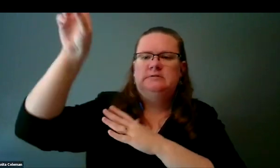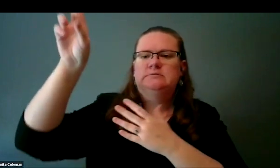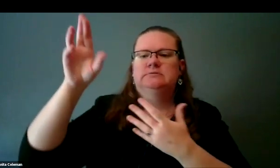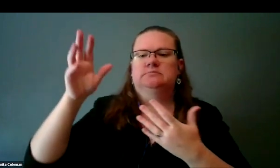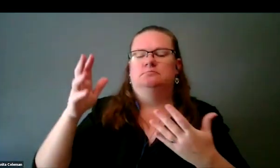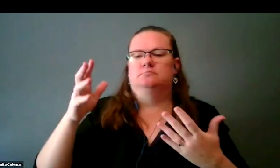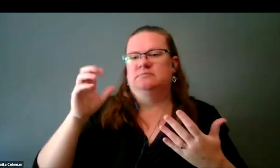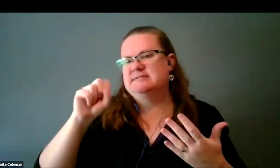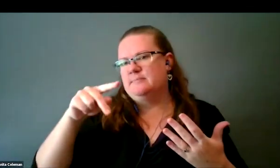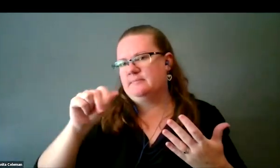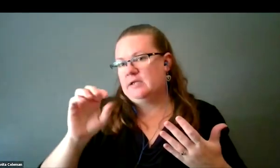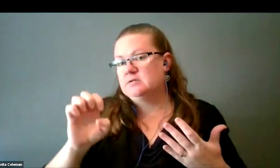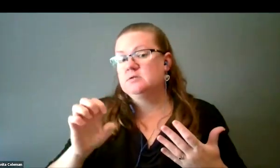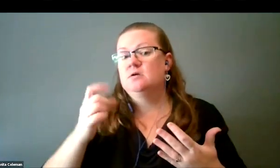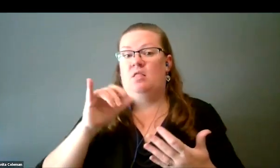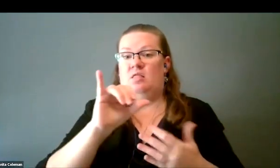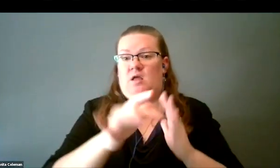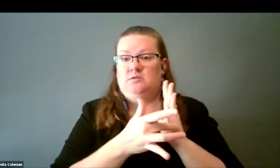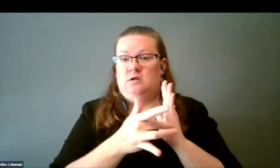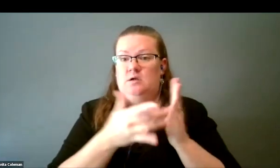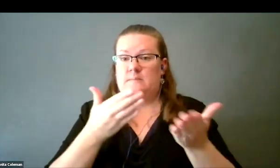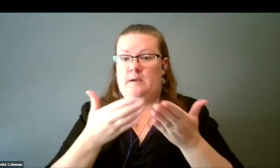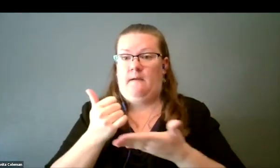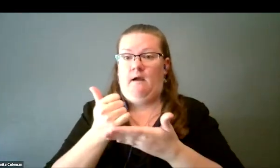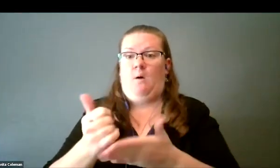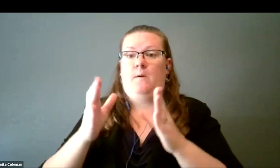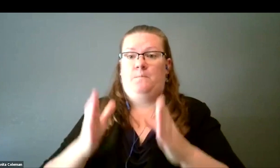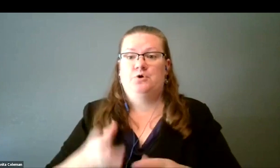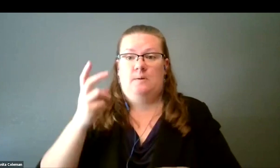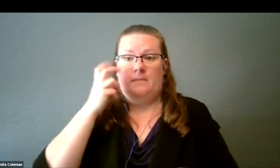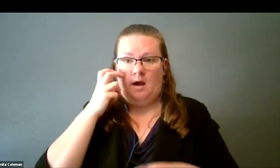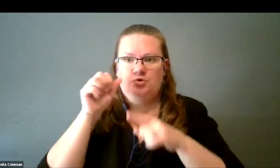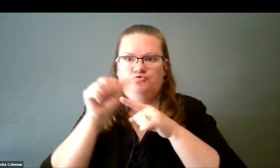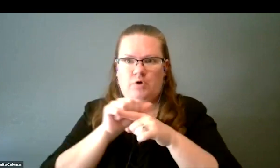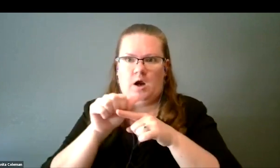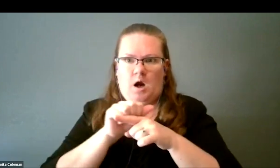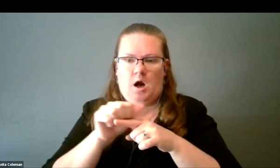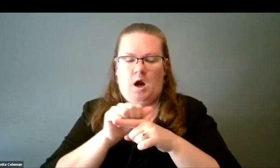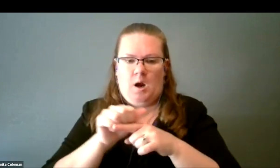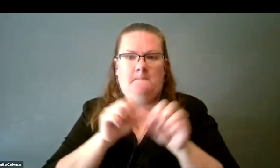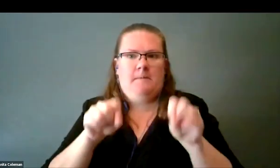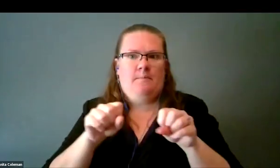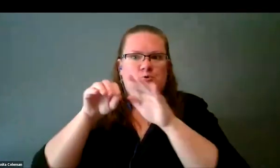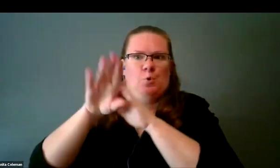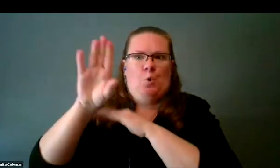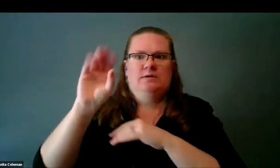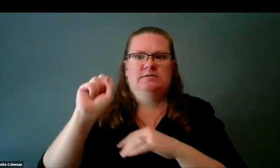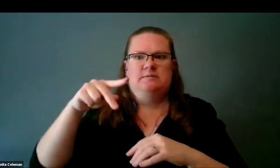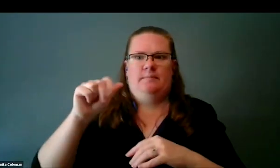For example, maybe, could this technology perhaps help a blind person if they're training to go to space? Maybe we could use [?]